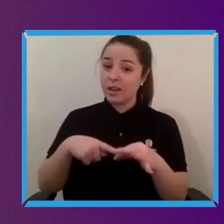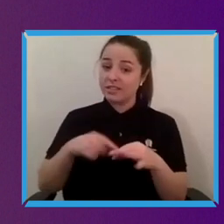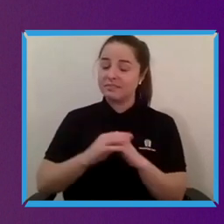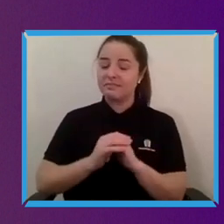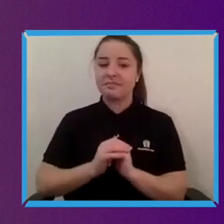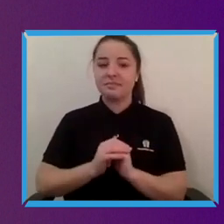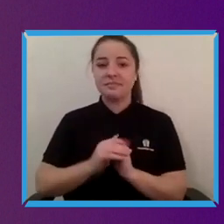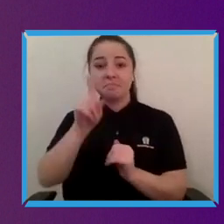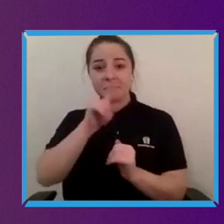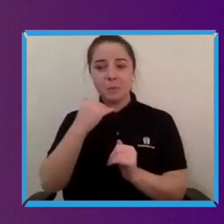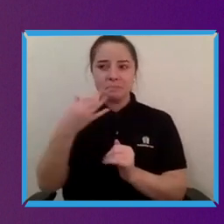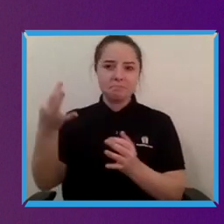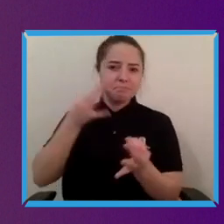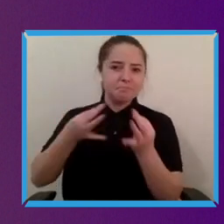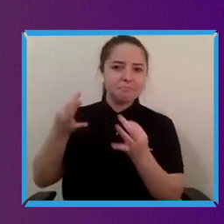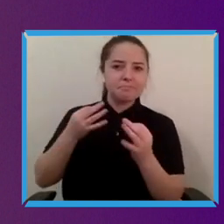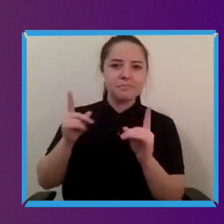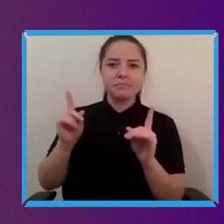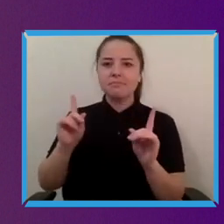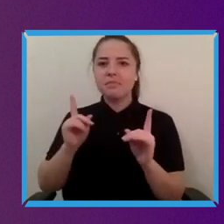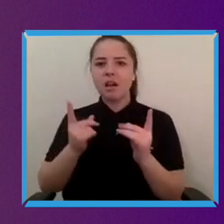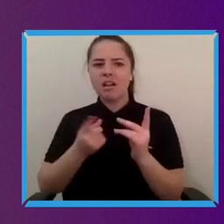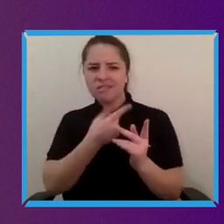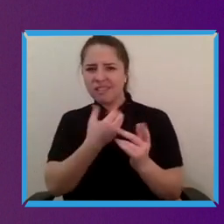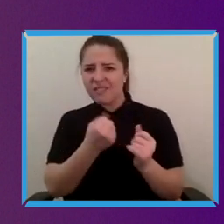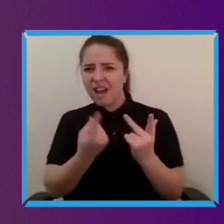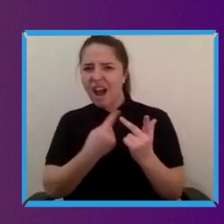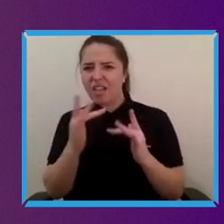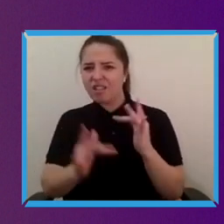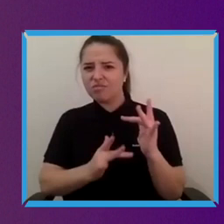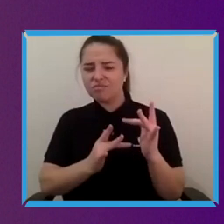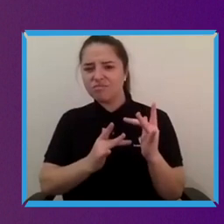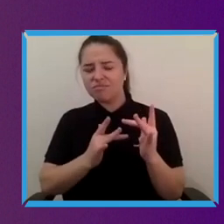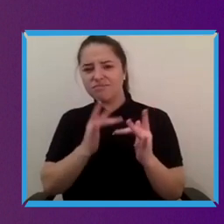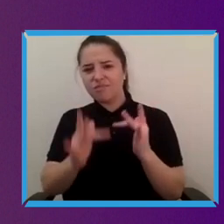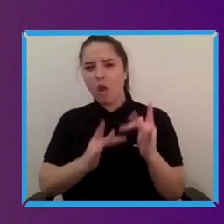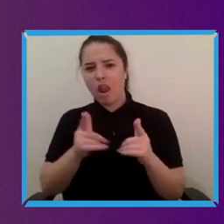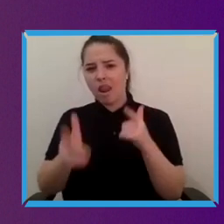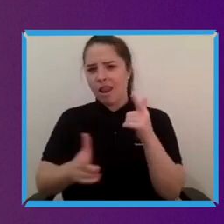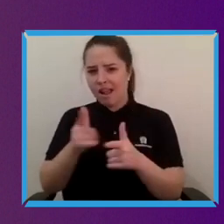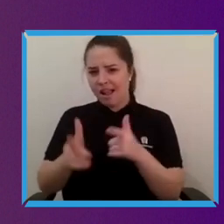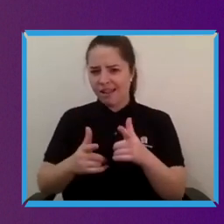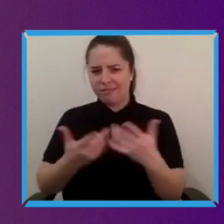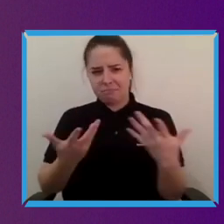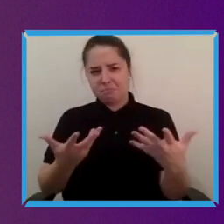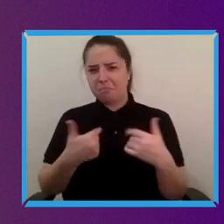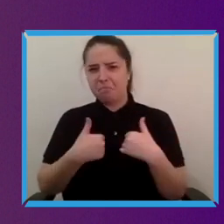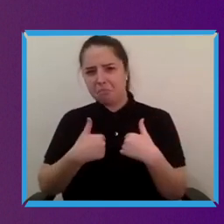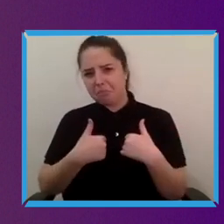there's been other sort of travel sites or other like travel advocacy initiatives around accessible travel but the thing that I think